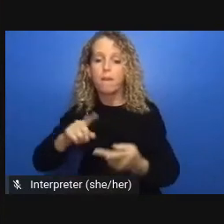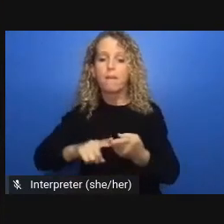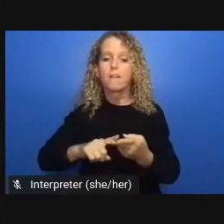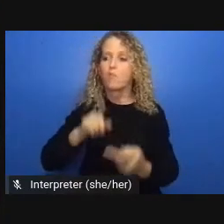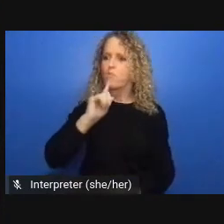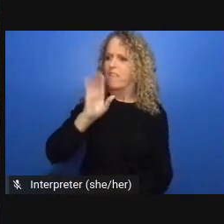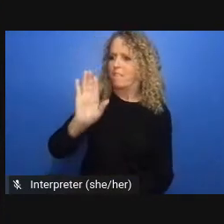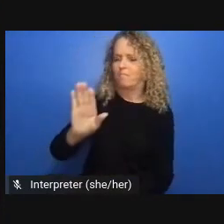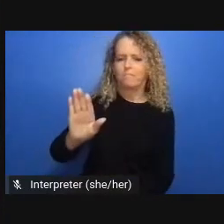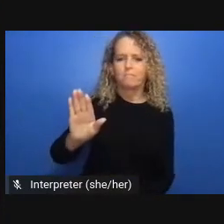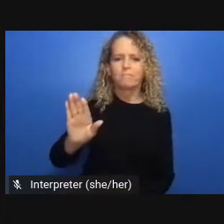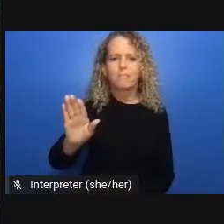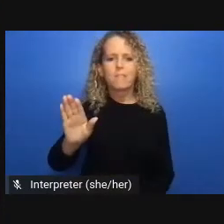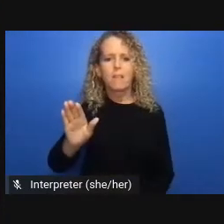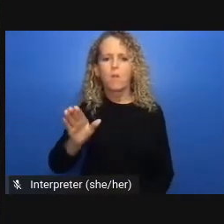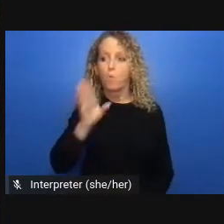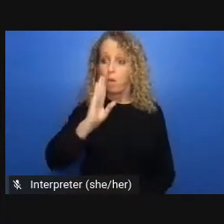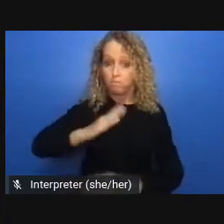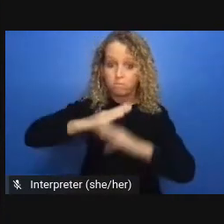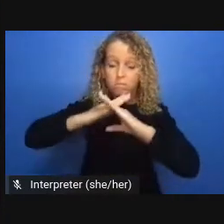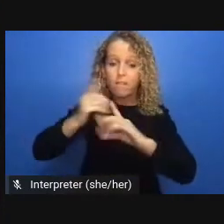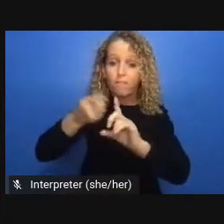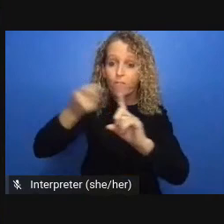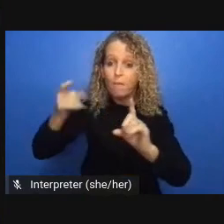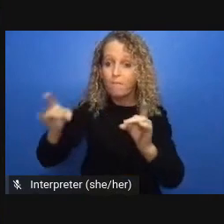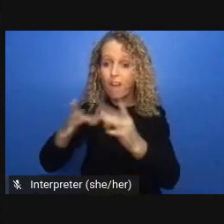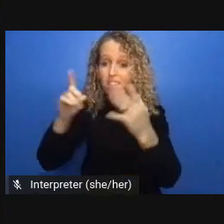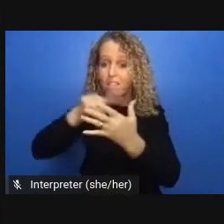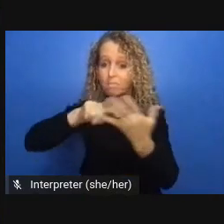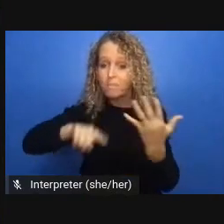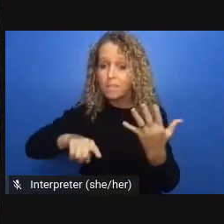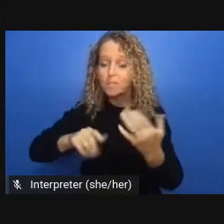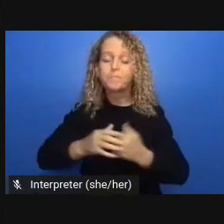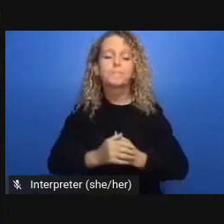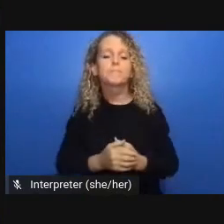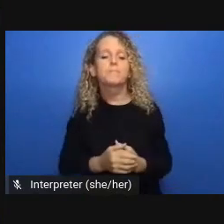as well as the secondary and emergent absolutely important critically important